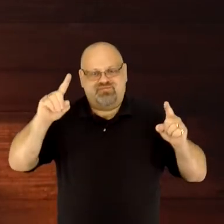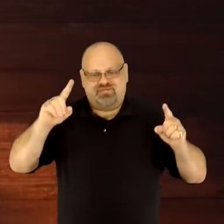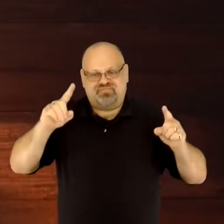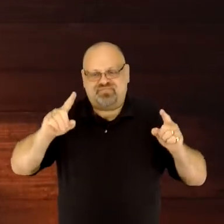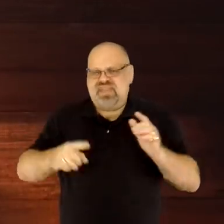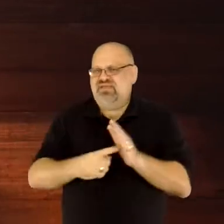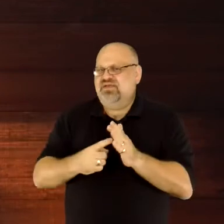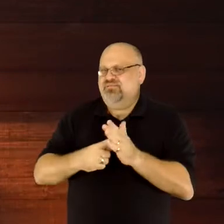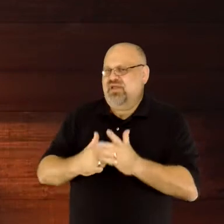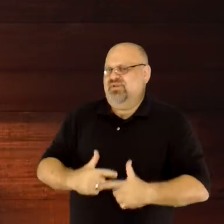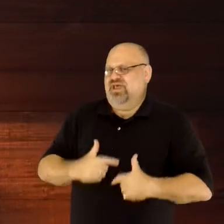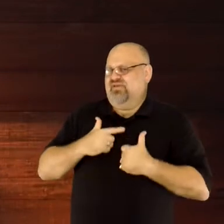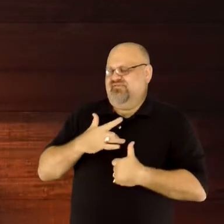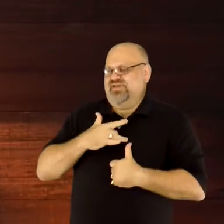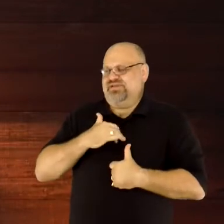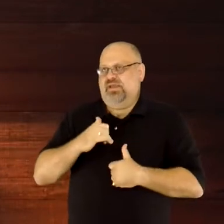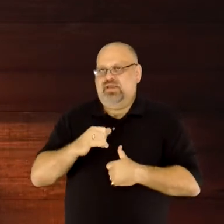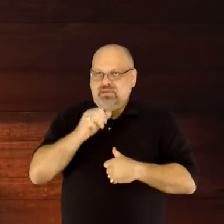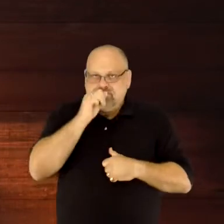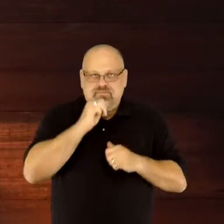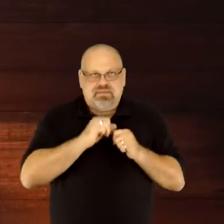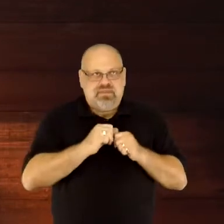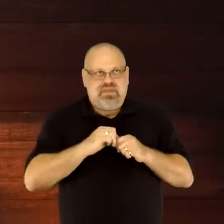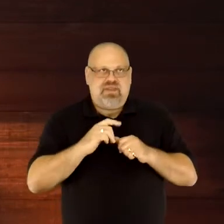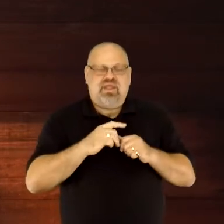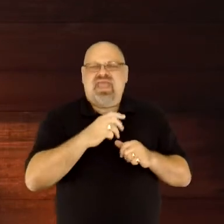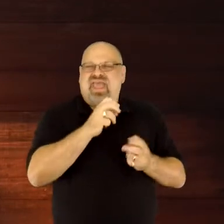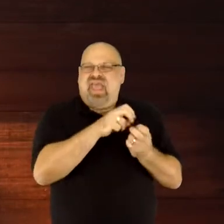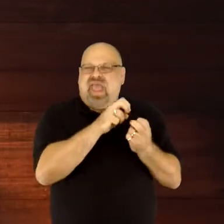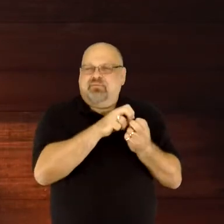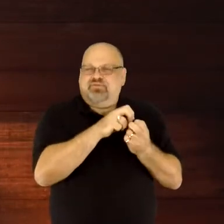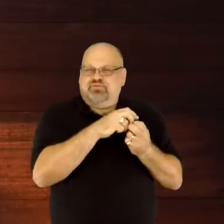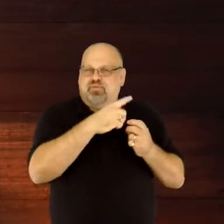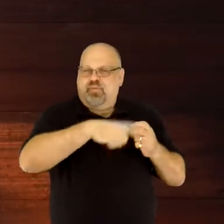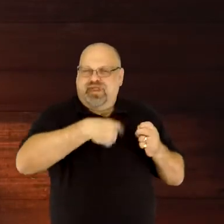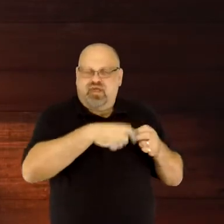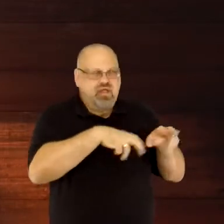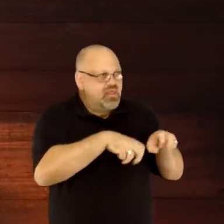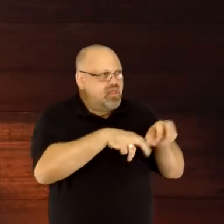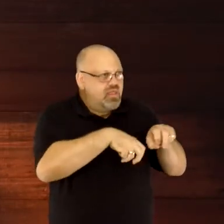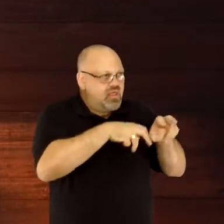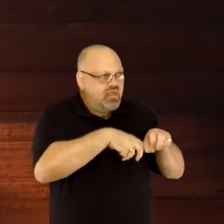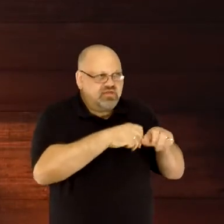on one of those hamster wheels. No matter how hard you try, no matter how fast your pace, it can seem